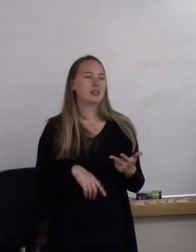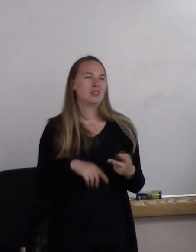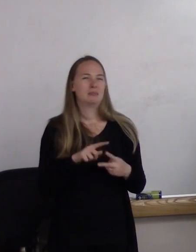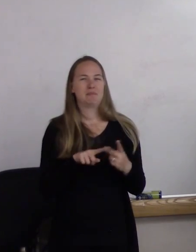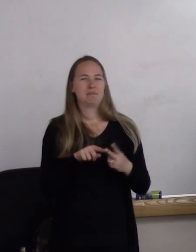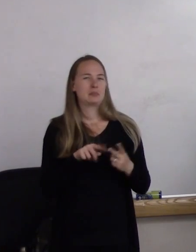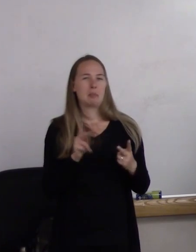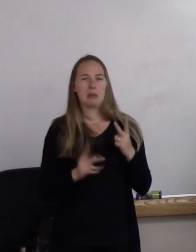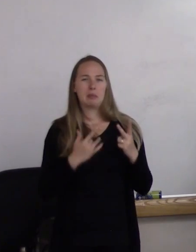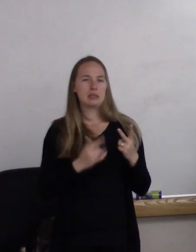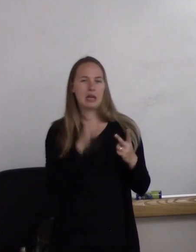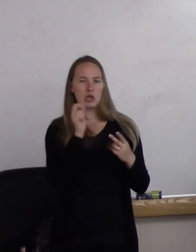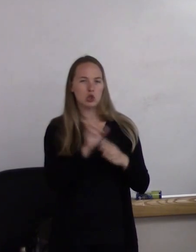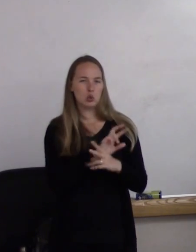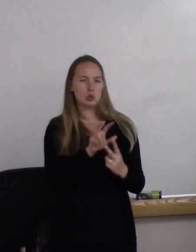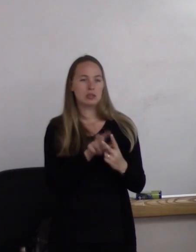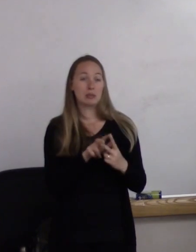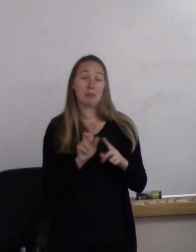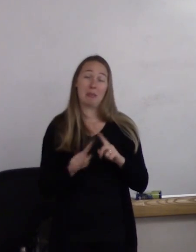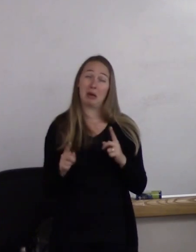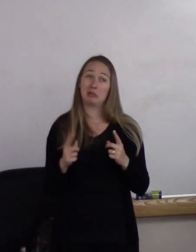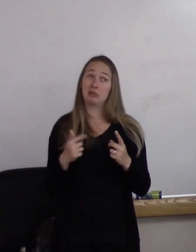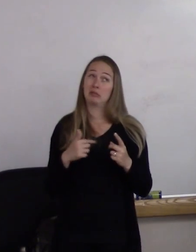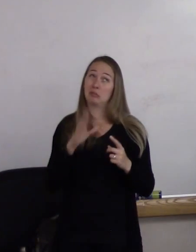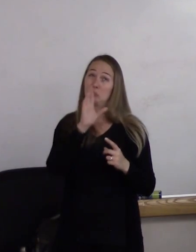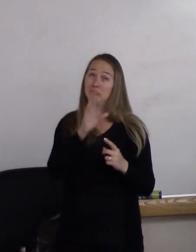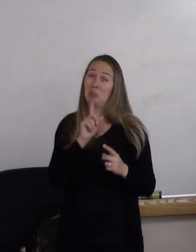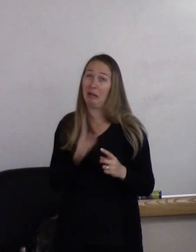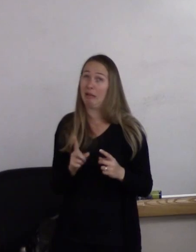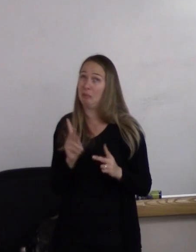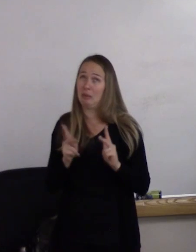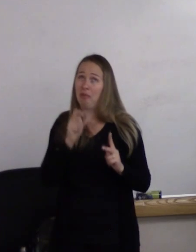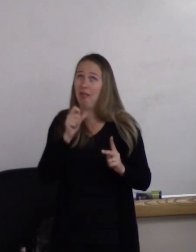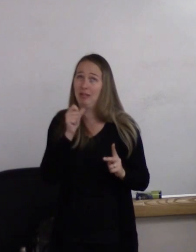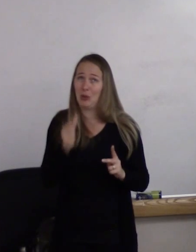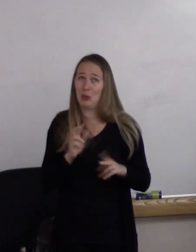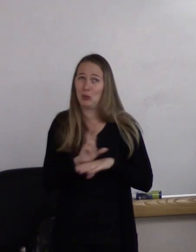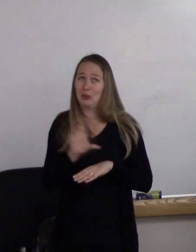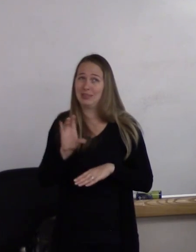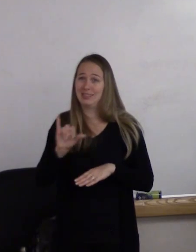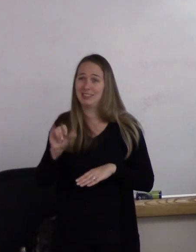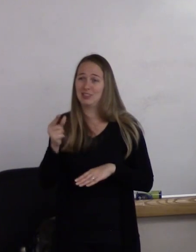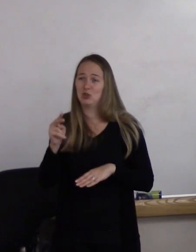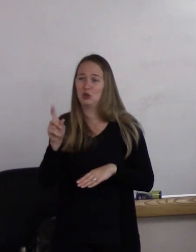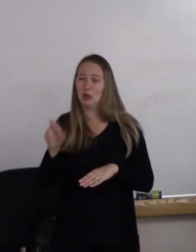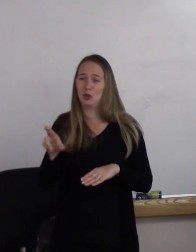Though, frankly, laypeople don't use "cisgender" either, but that's kind of the term that's been accepted.